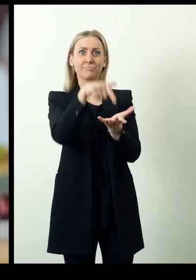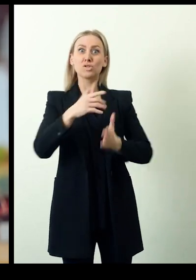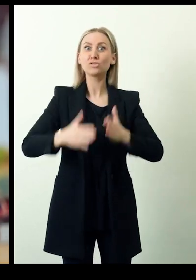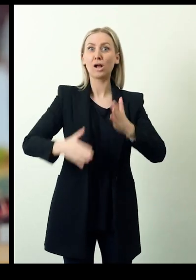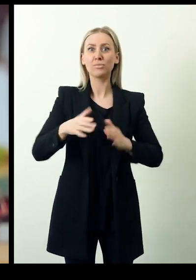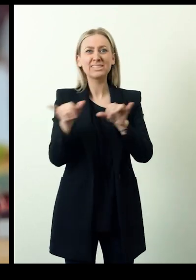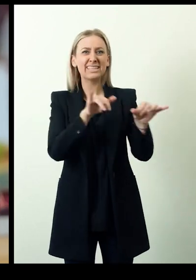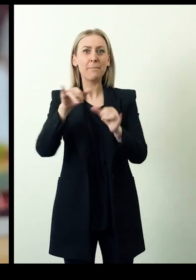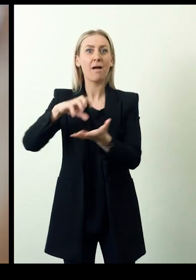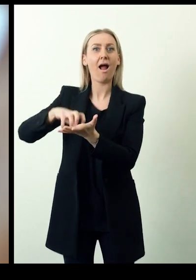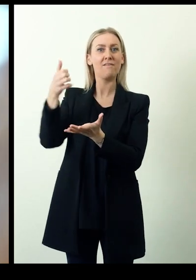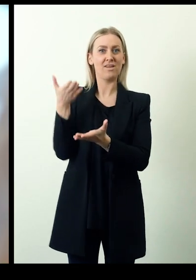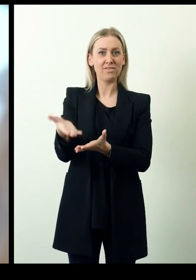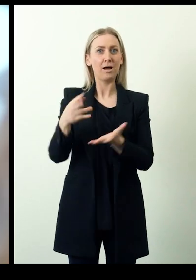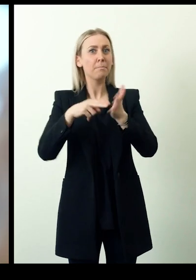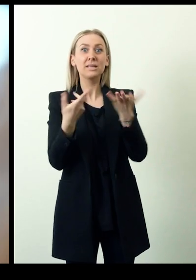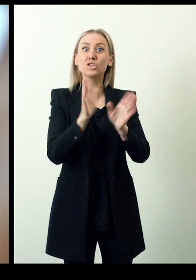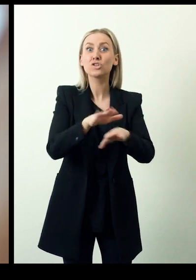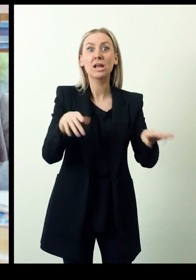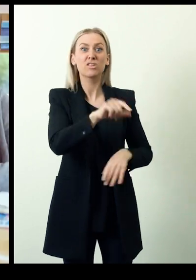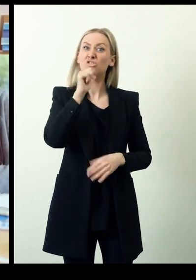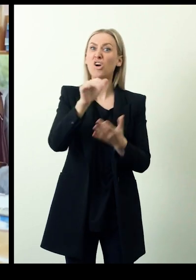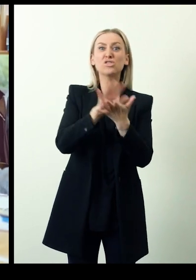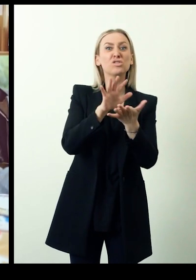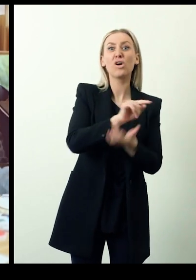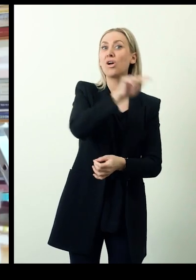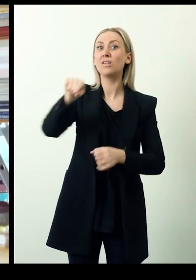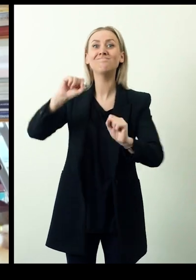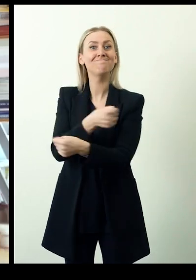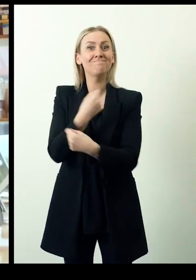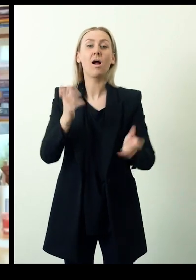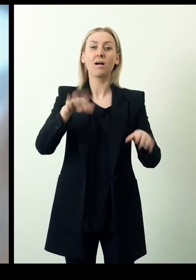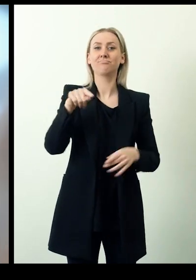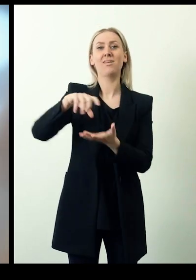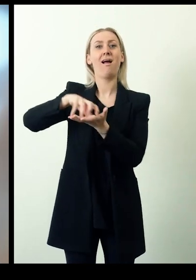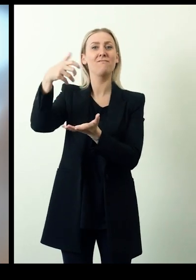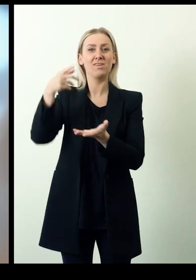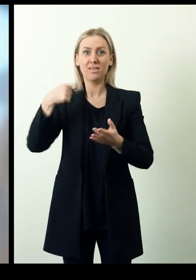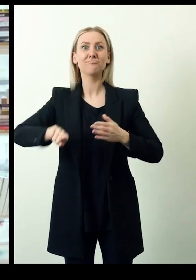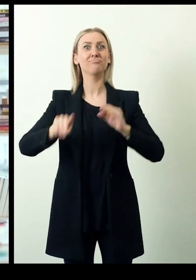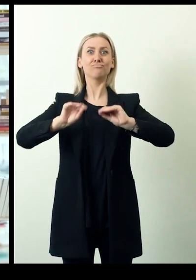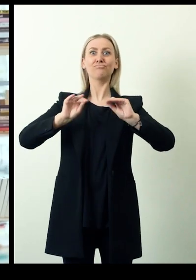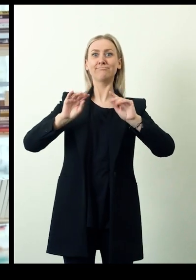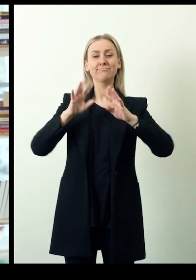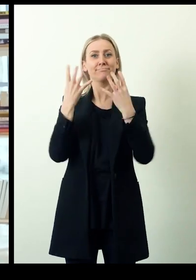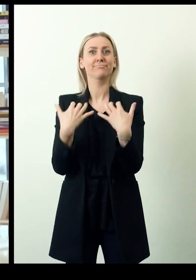with the help of physical robots, so-called avatars, since 2020, targeting children who cannot go to school.